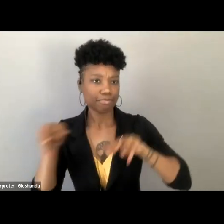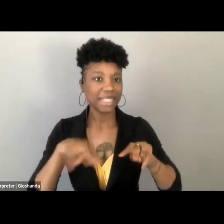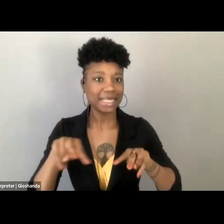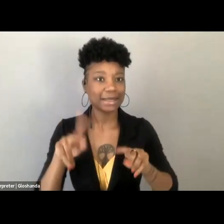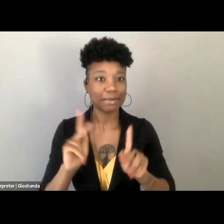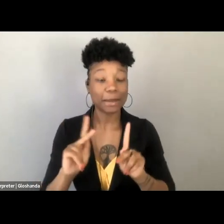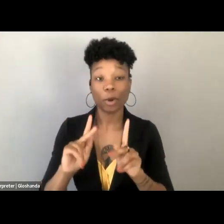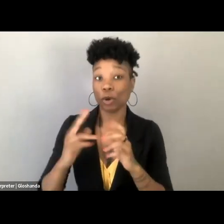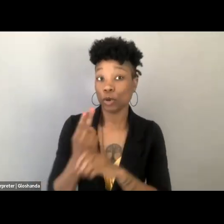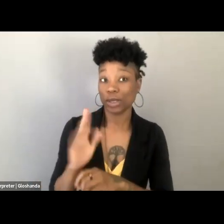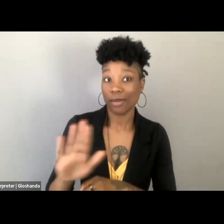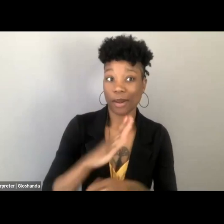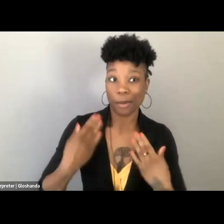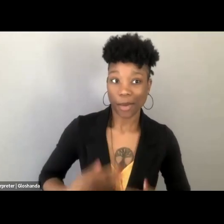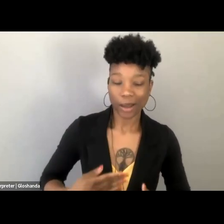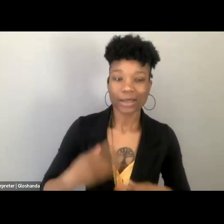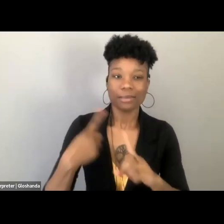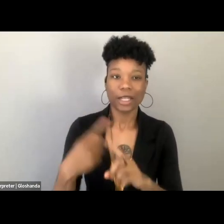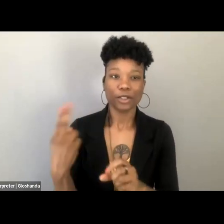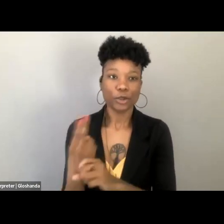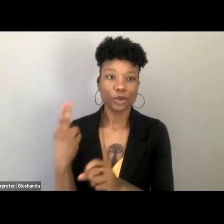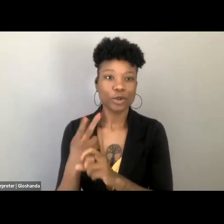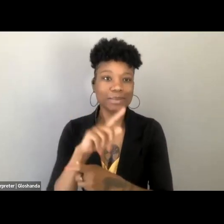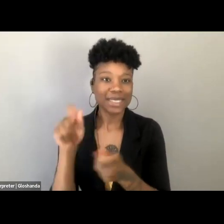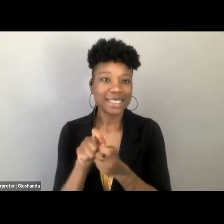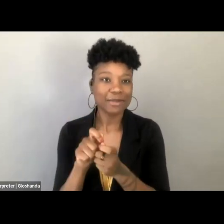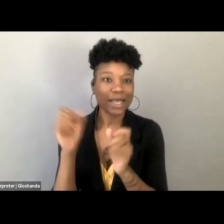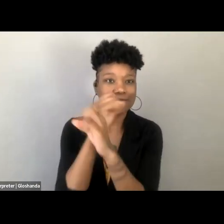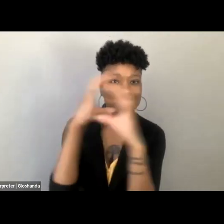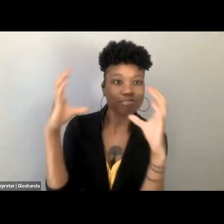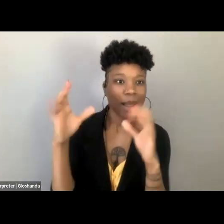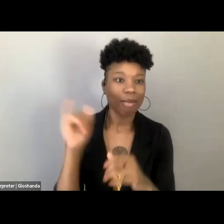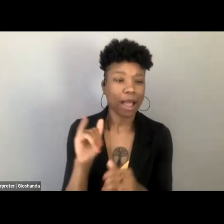but also by deploying these particular figures like the imperiled child, or the vulnerable white woman